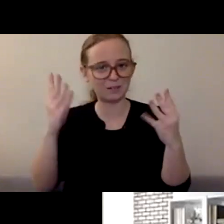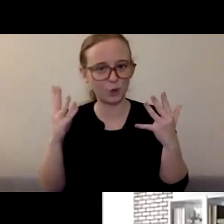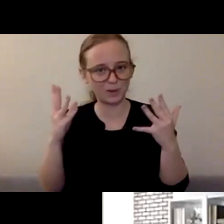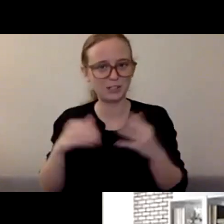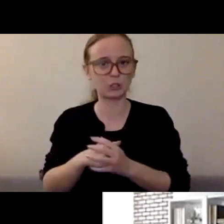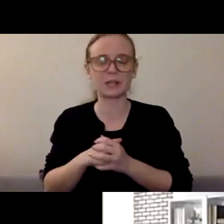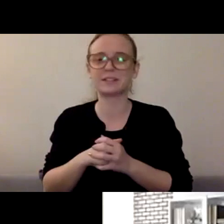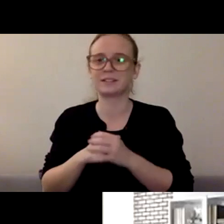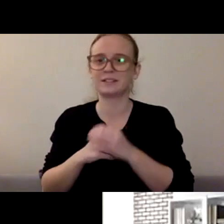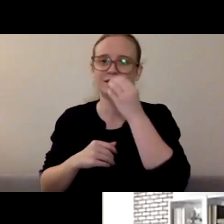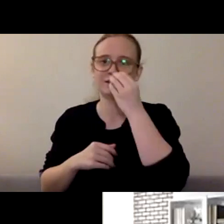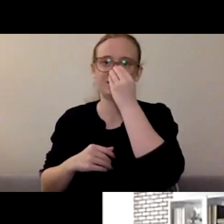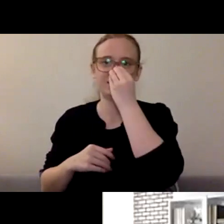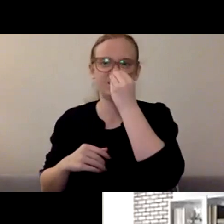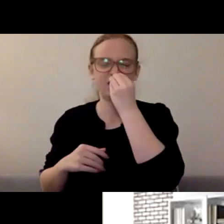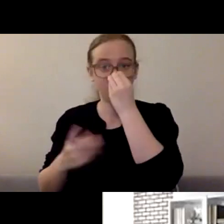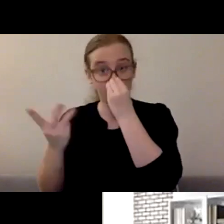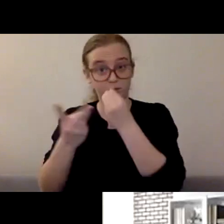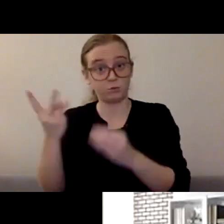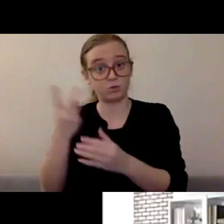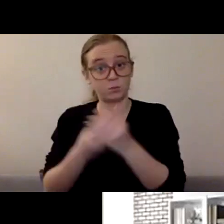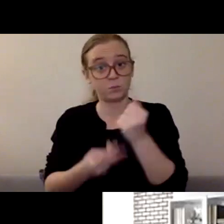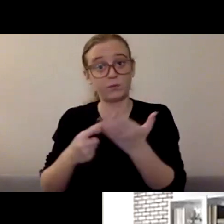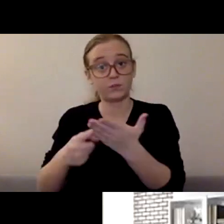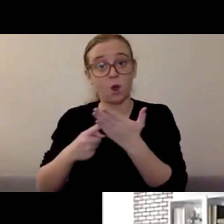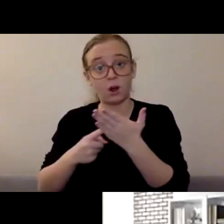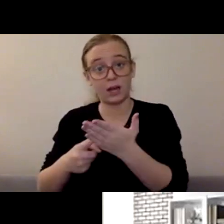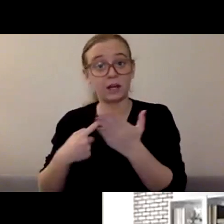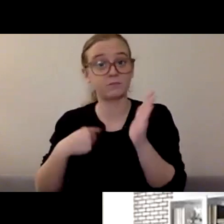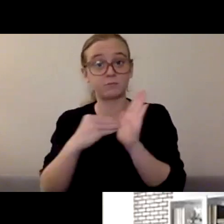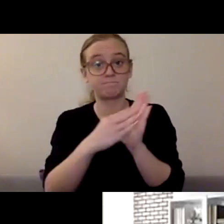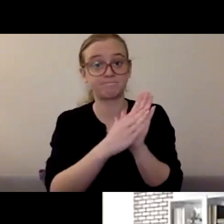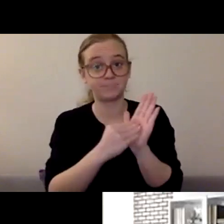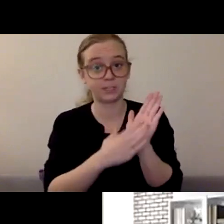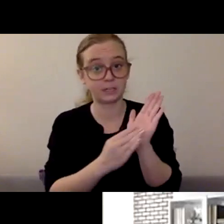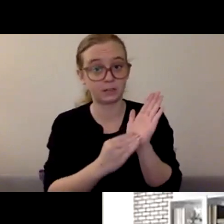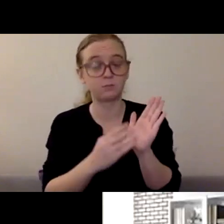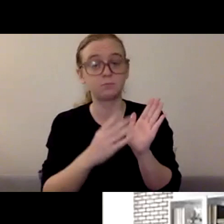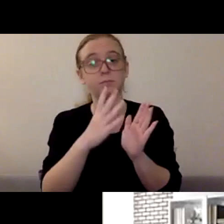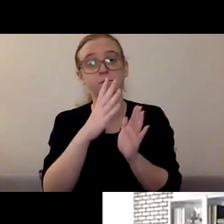As you both were talking, I was jotting down some notes and thinking about the folks that are here tonight